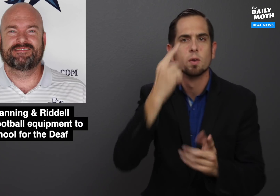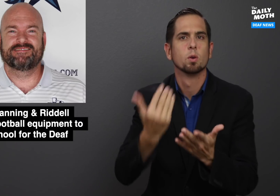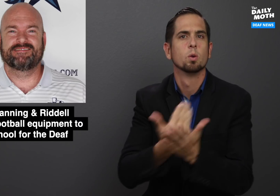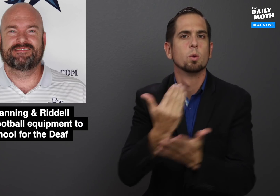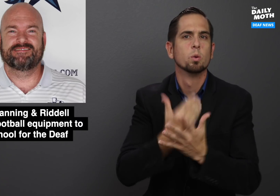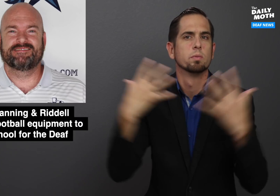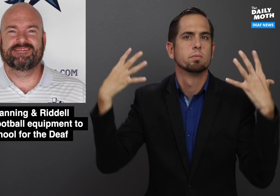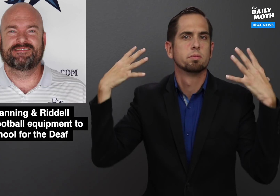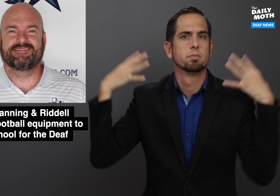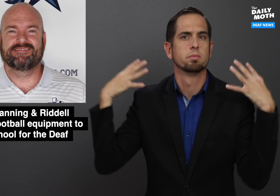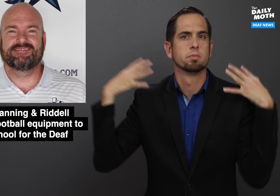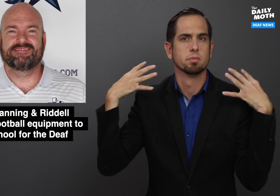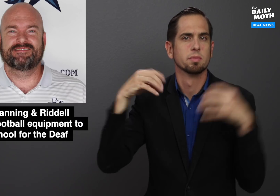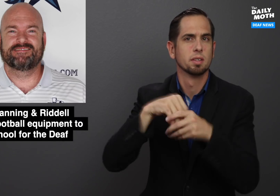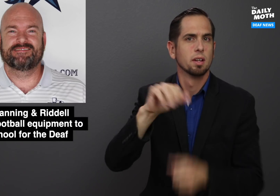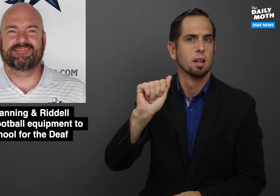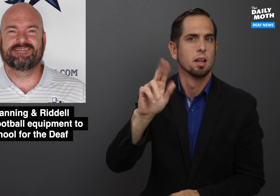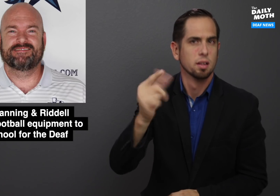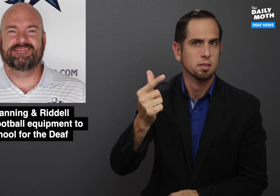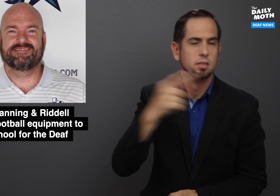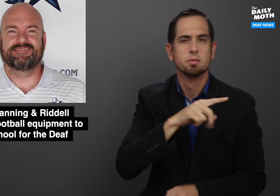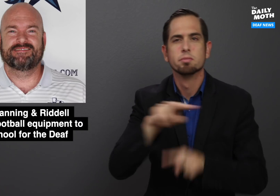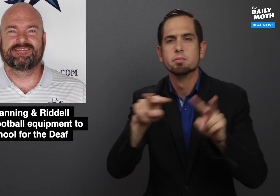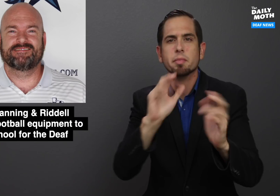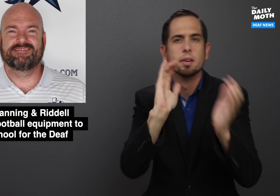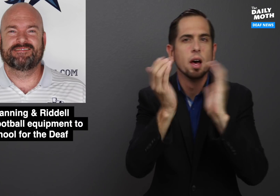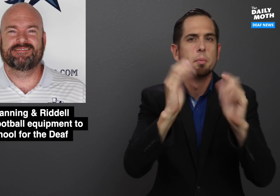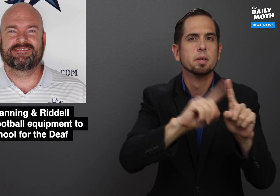new shoulder pads in August and while he was comparing